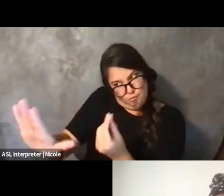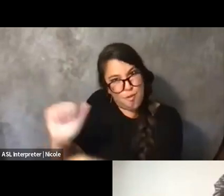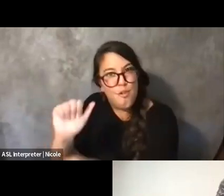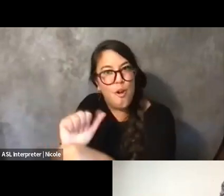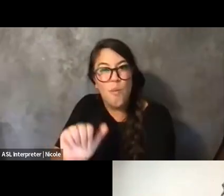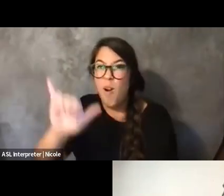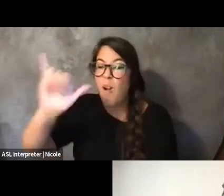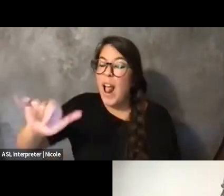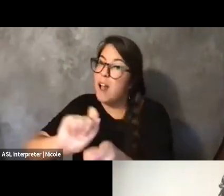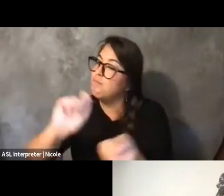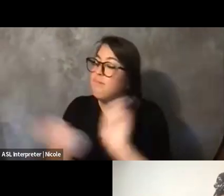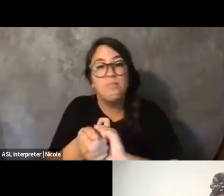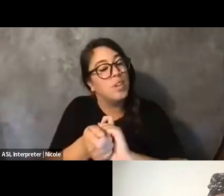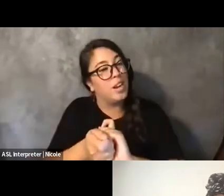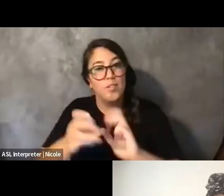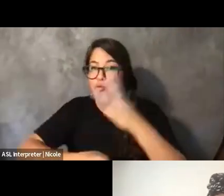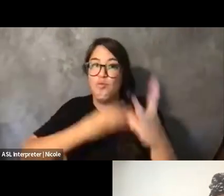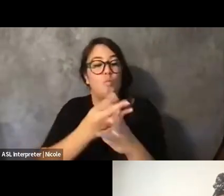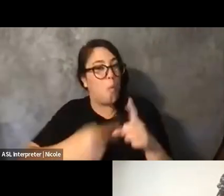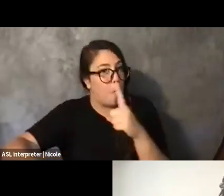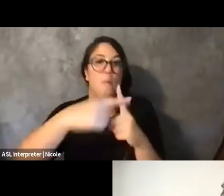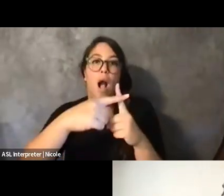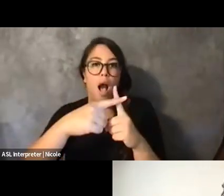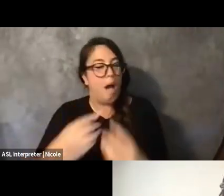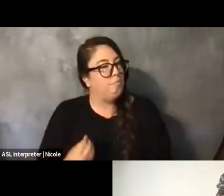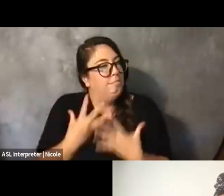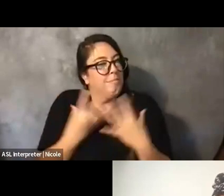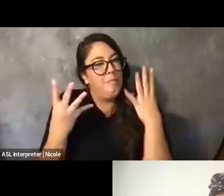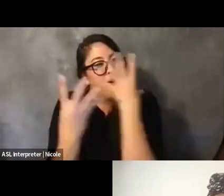So I think all of that can be very moving and beautiful if given the space to thrive.